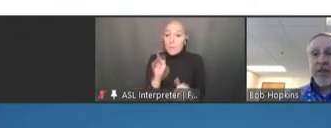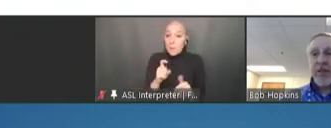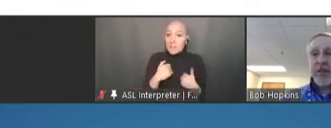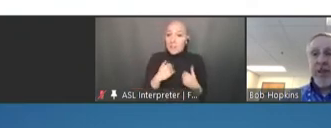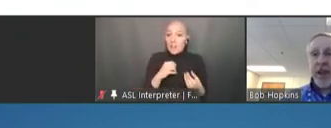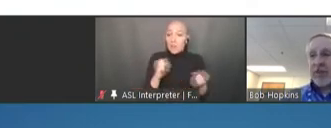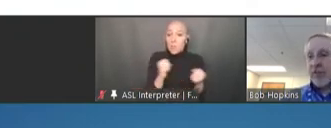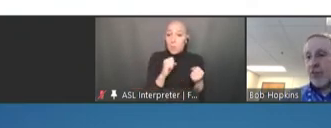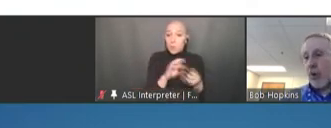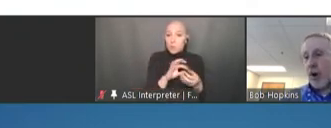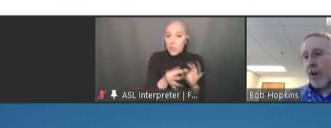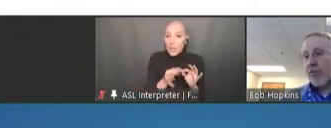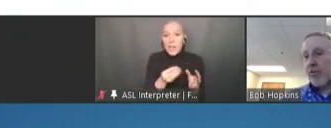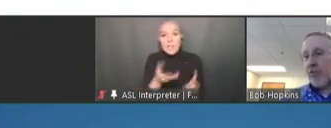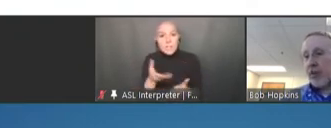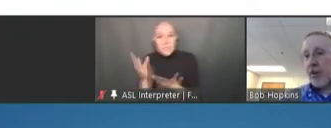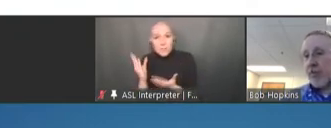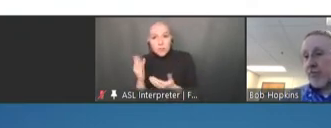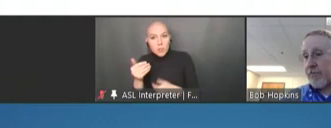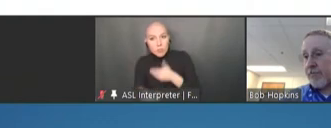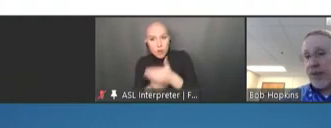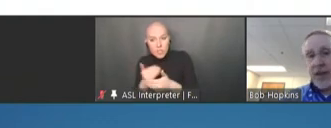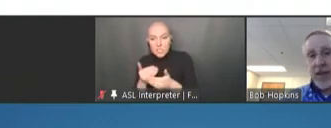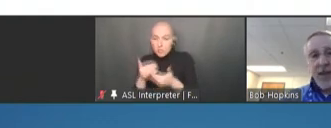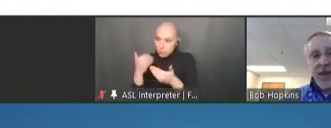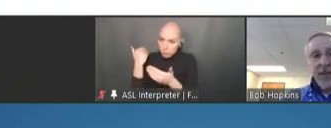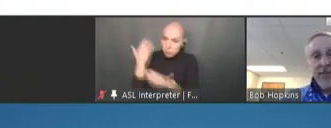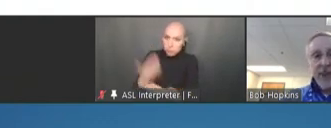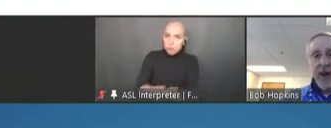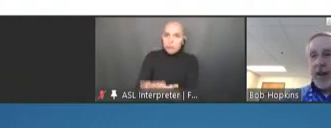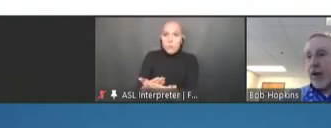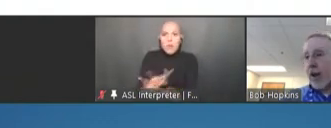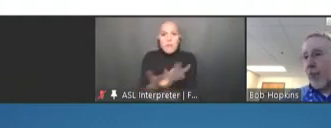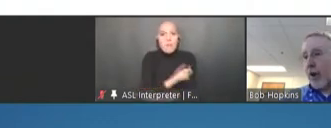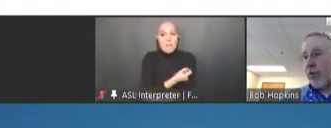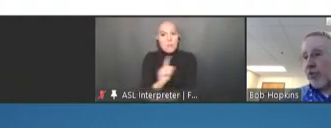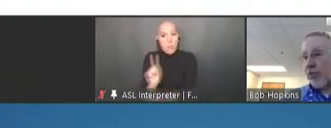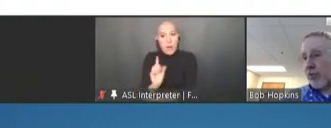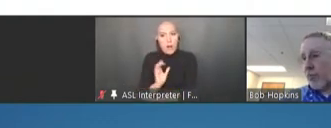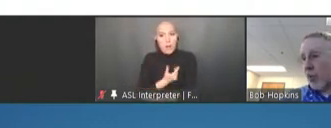to get vaccines to where our patients live. And then finally, collaborations are important.